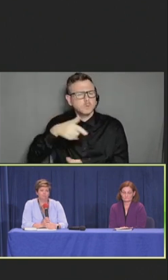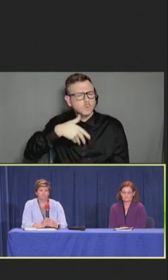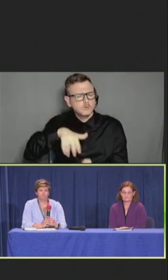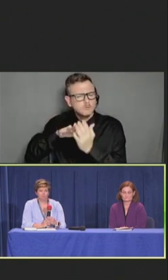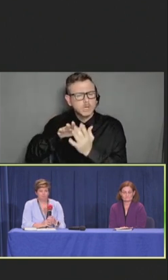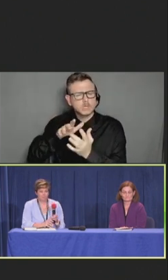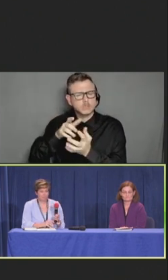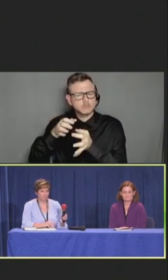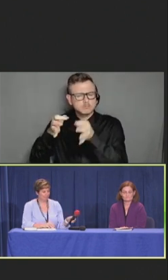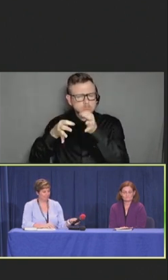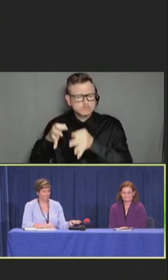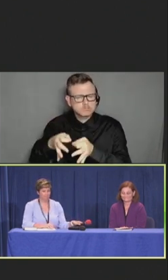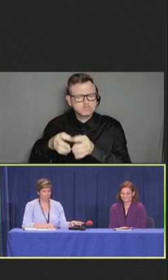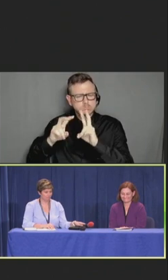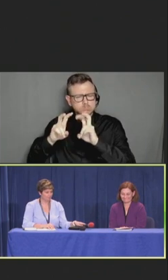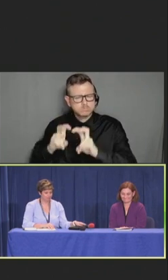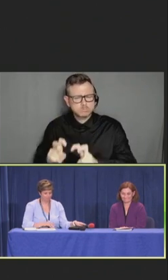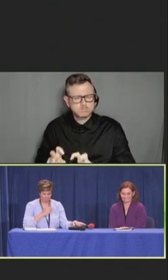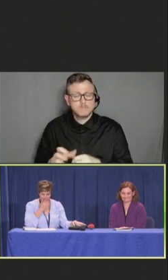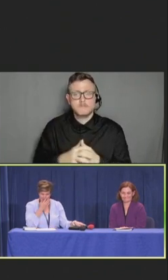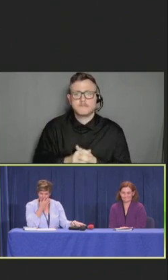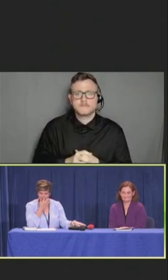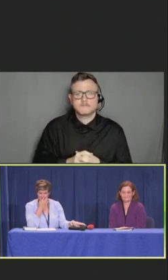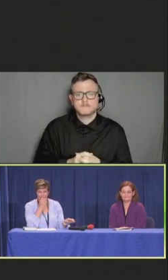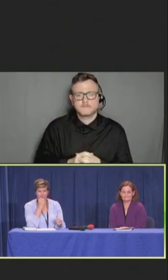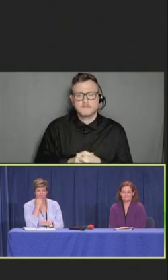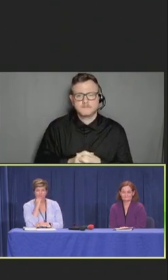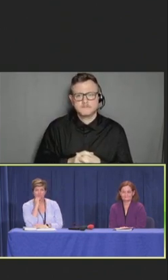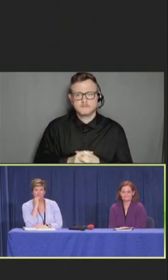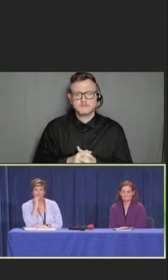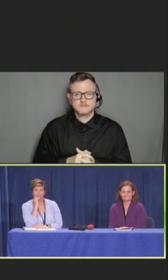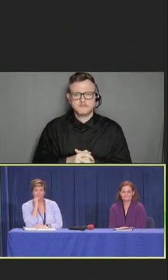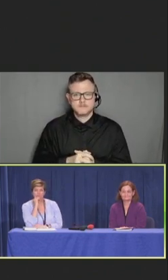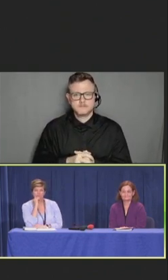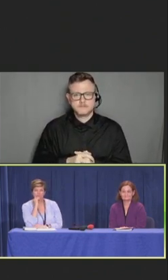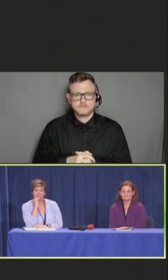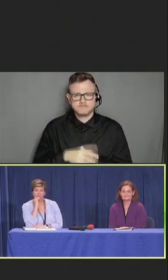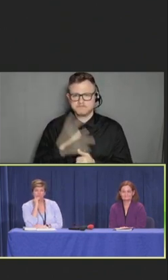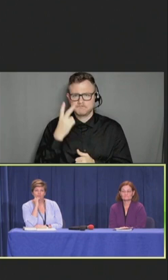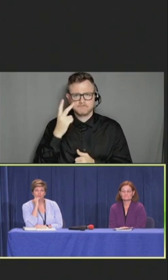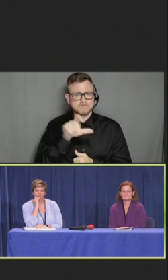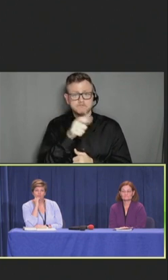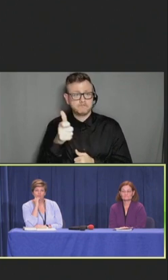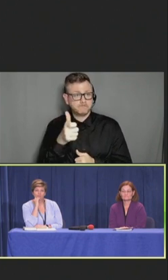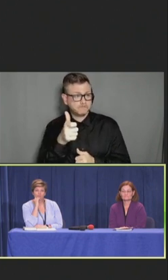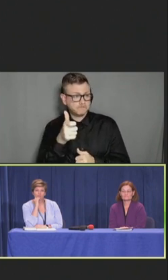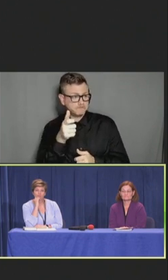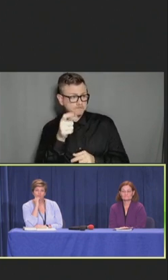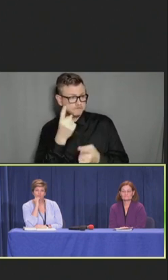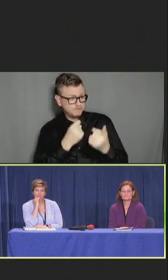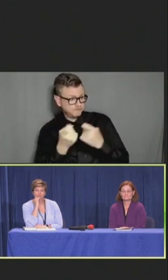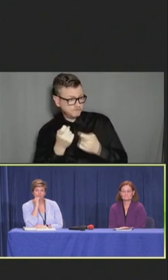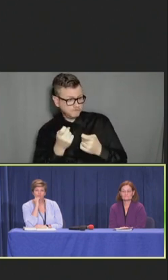Robert Hopkins Jr.: I do not see any more questions or comments here in the room.